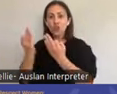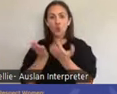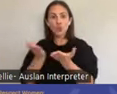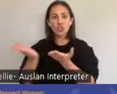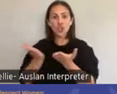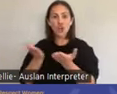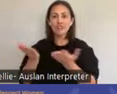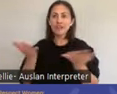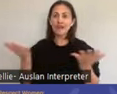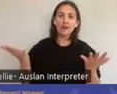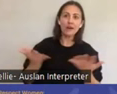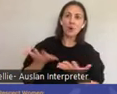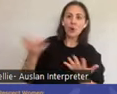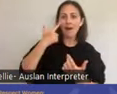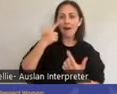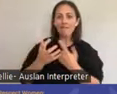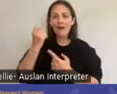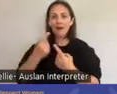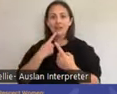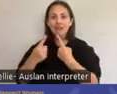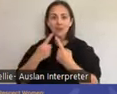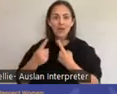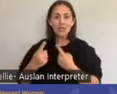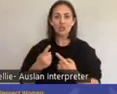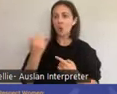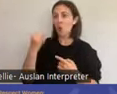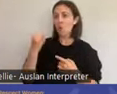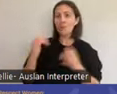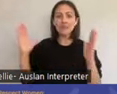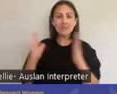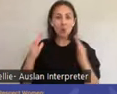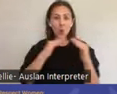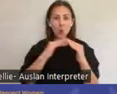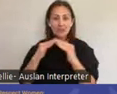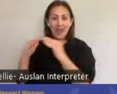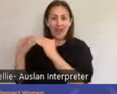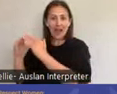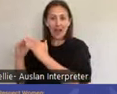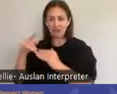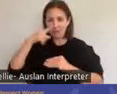confidentiality, choice and appropriateness of service delivery. But Women in the Loddon